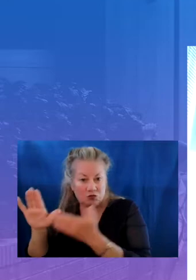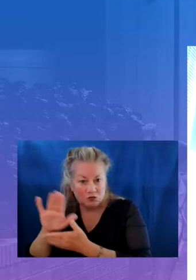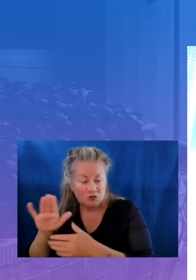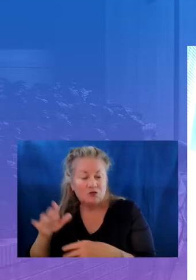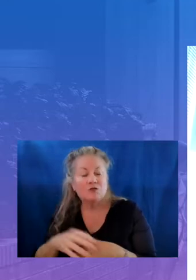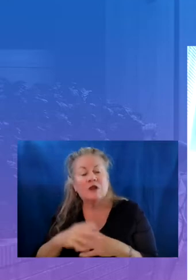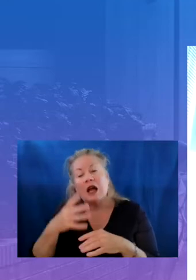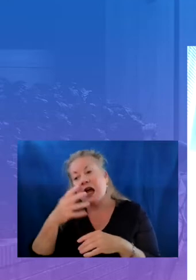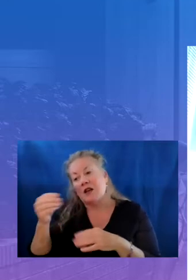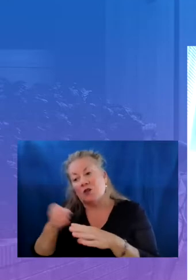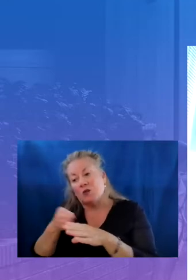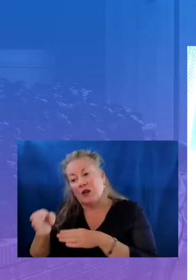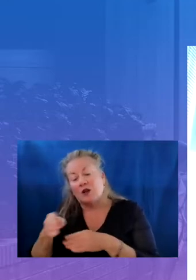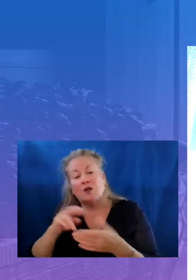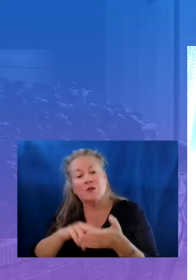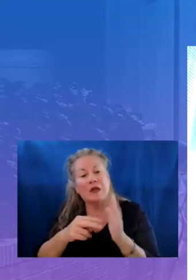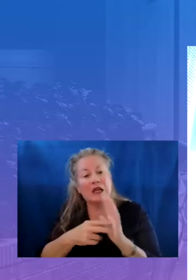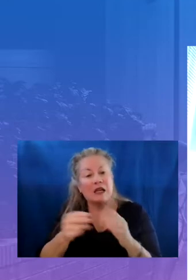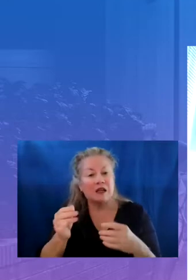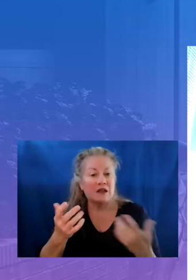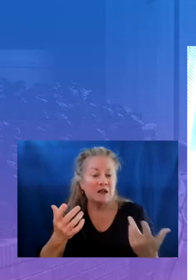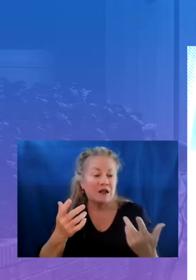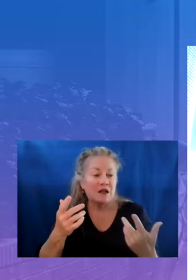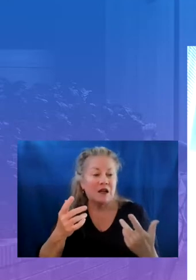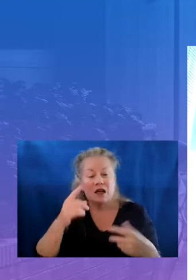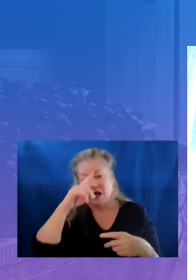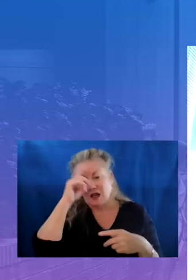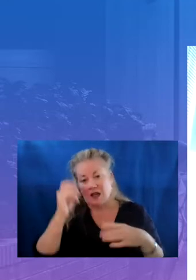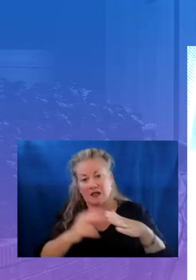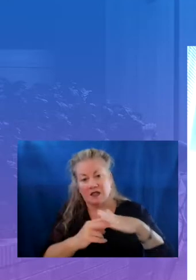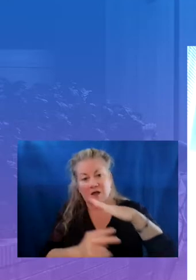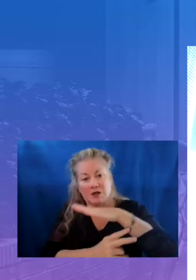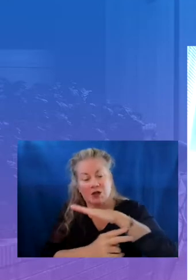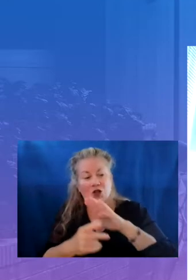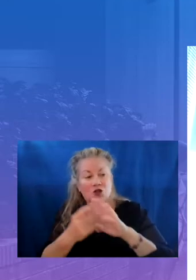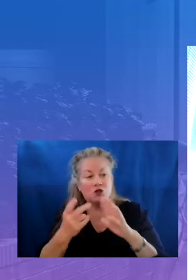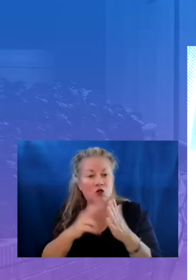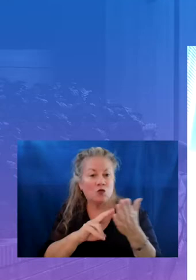can include for example summer bridge programs dual enrollment and early college programs student